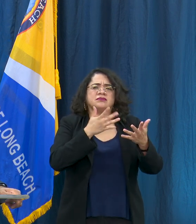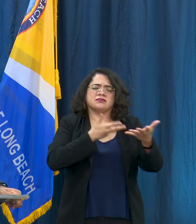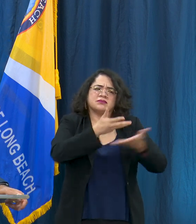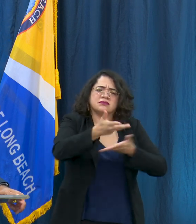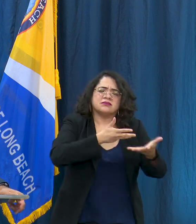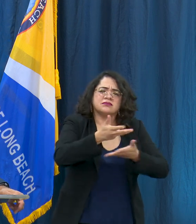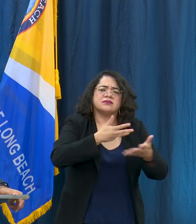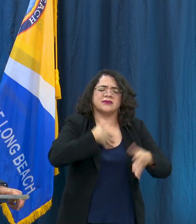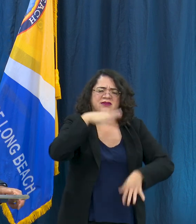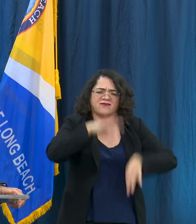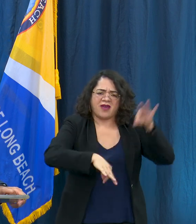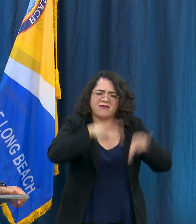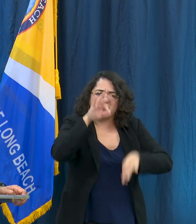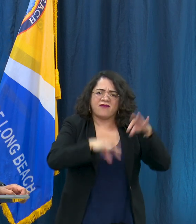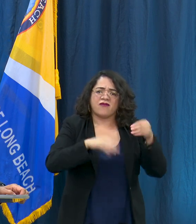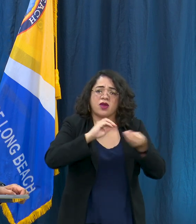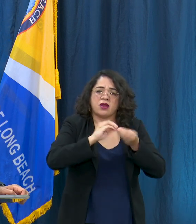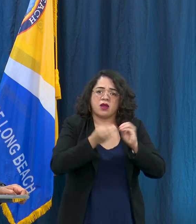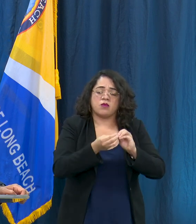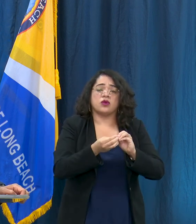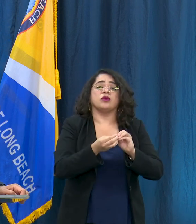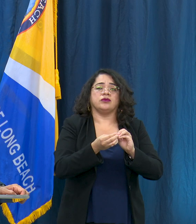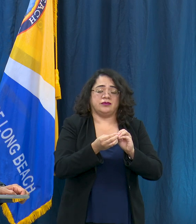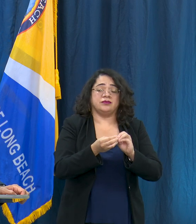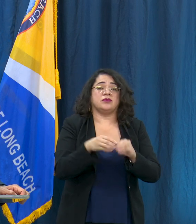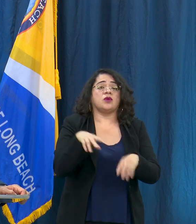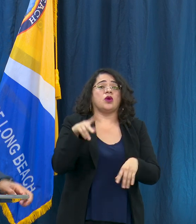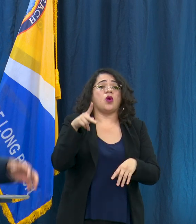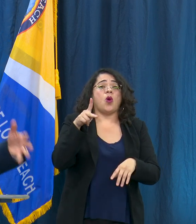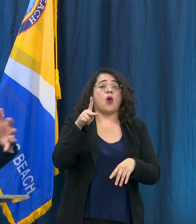that in Long Beach our point in time count and this is basically a count